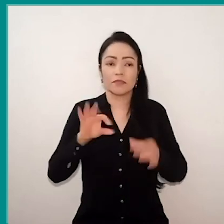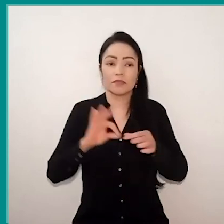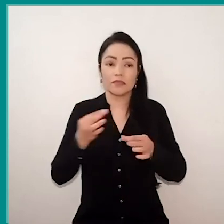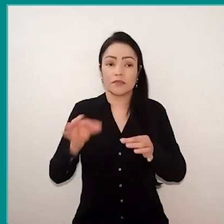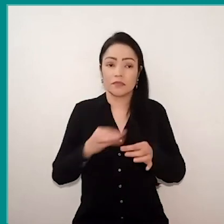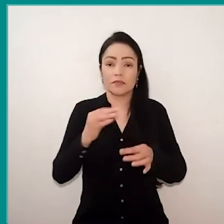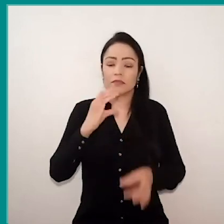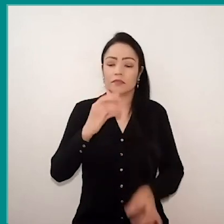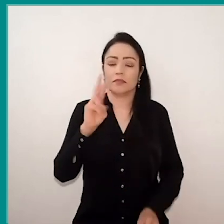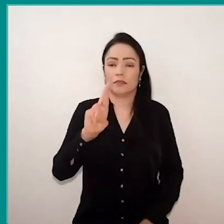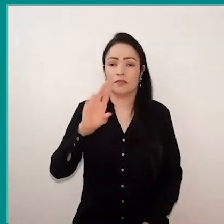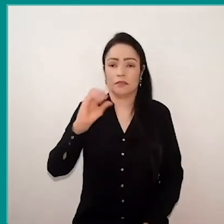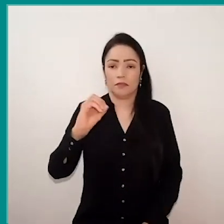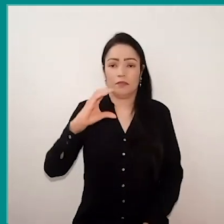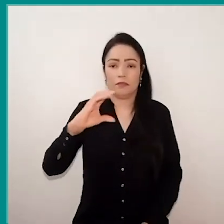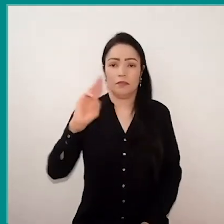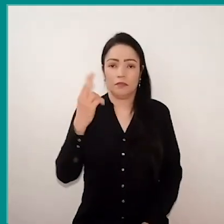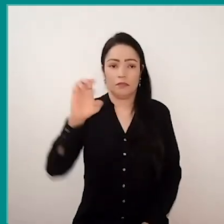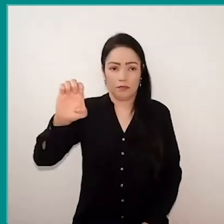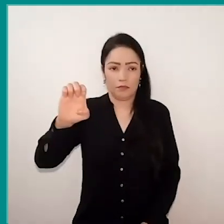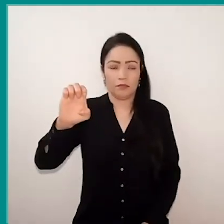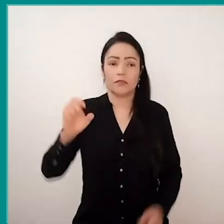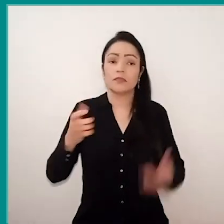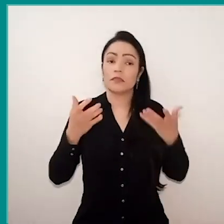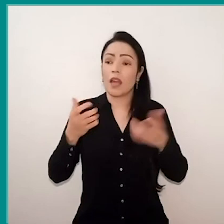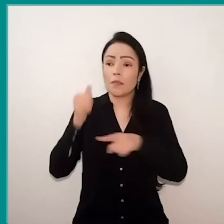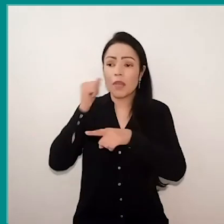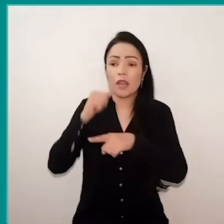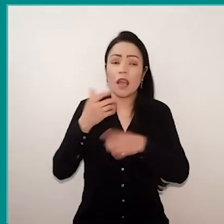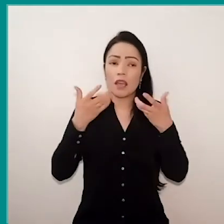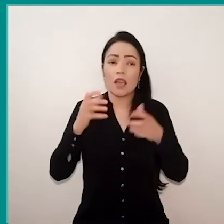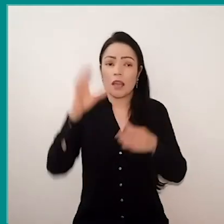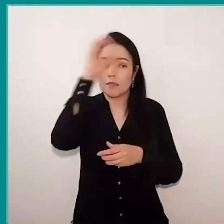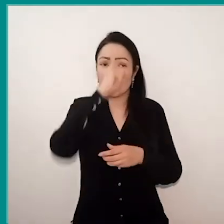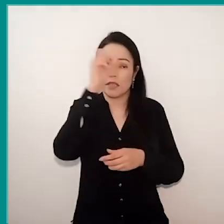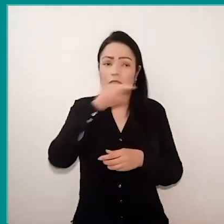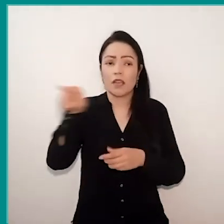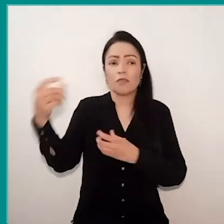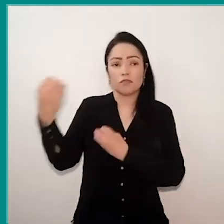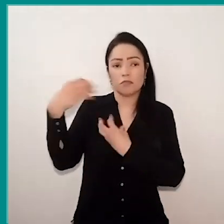and the girl knew, so she said: I want to learn crochet with João. And then no one knew that João did crochet.